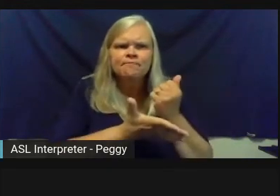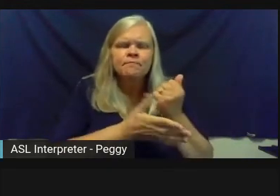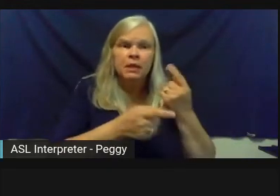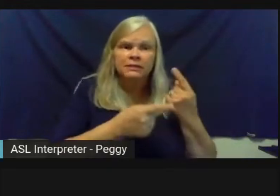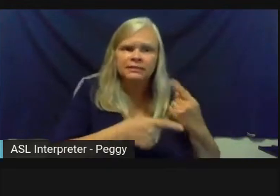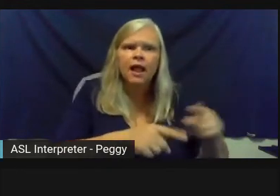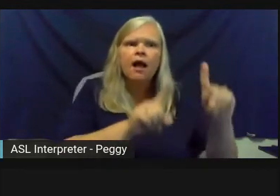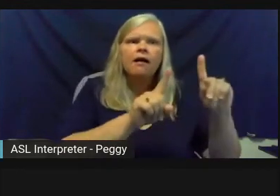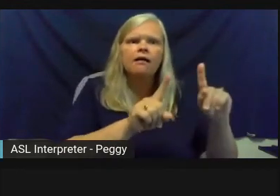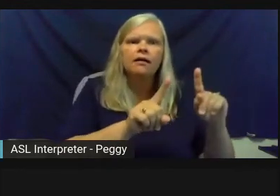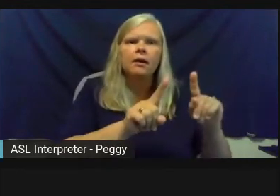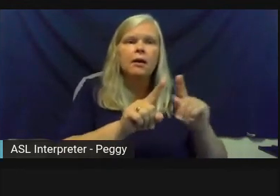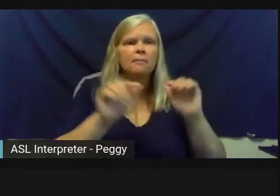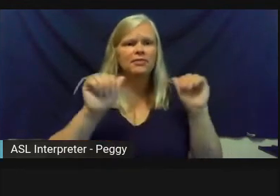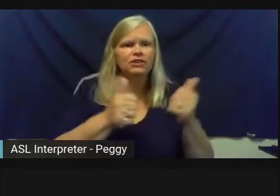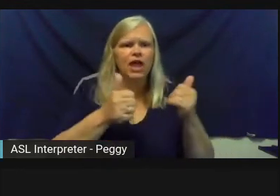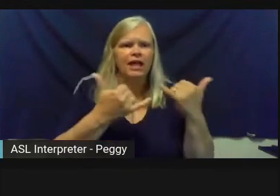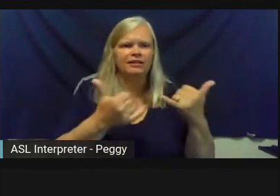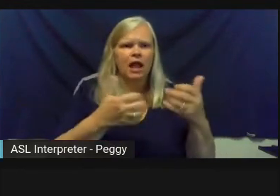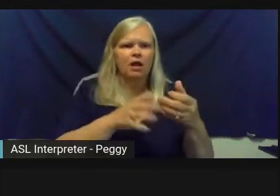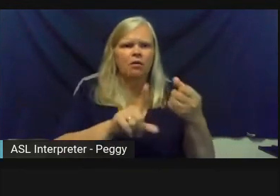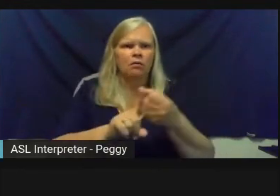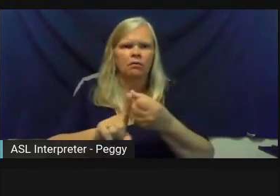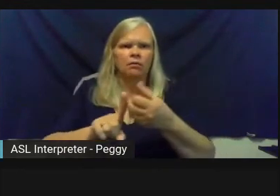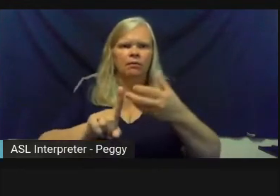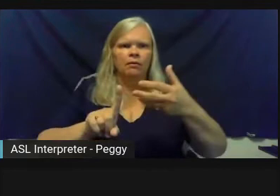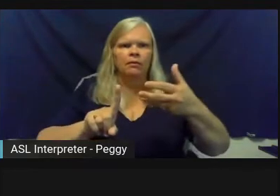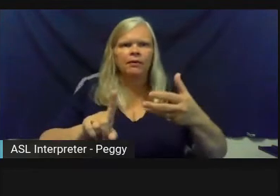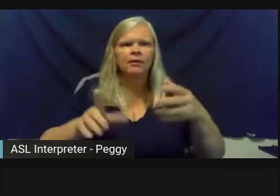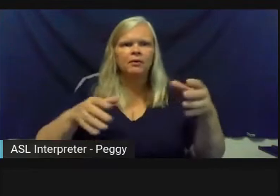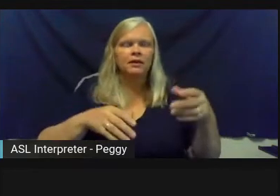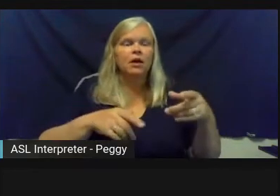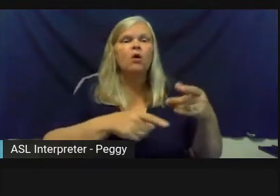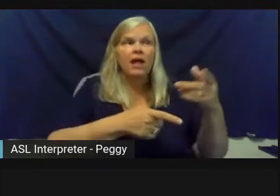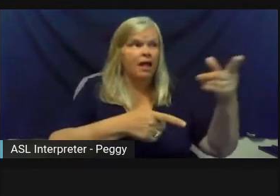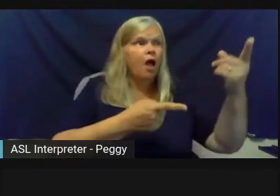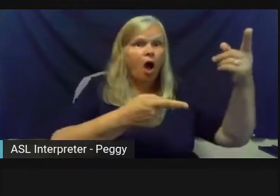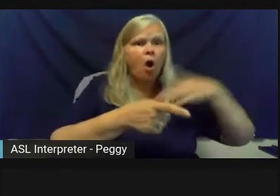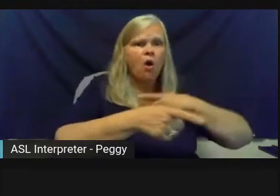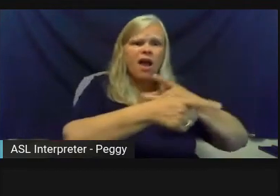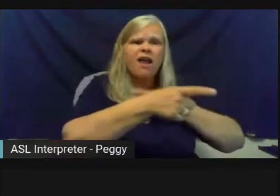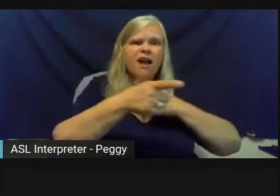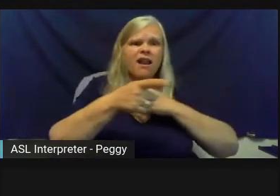in the middle, right? You get some buy-in, get your local partners excited,